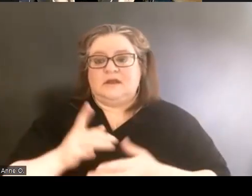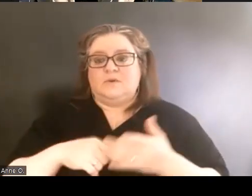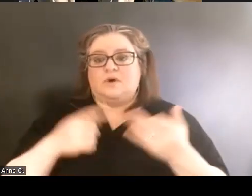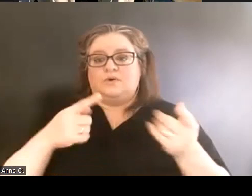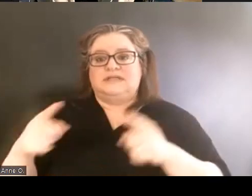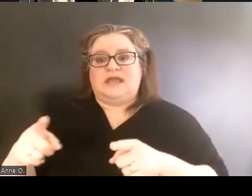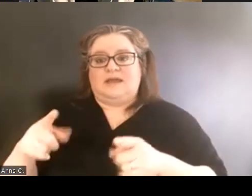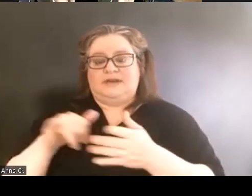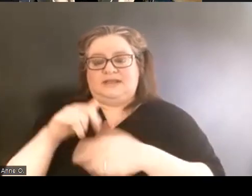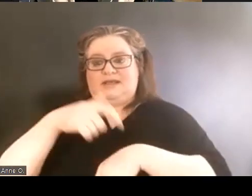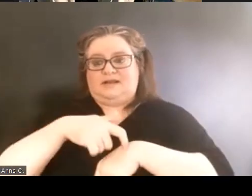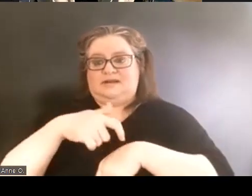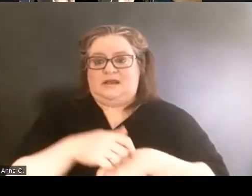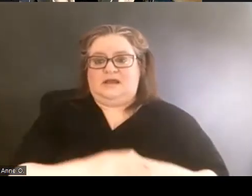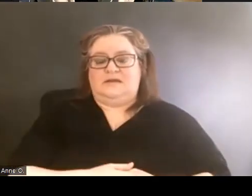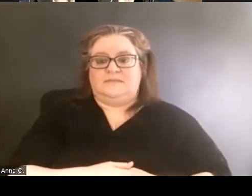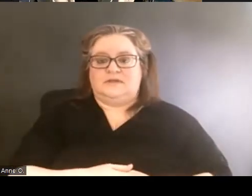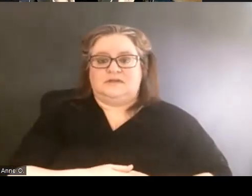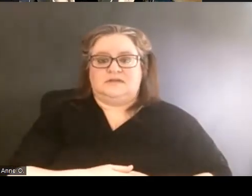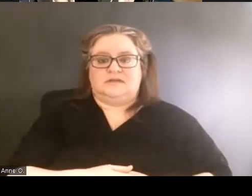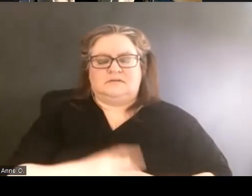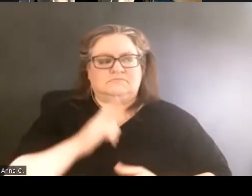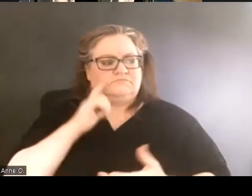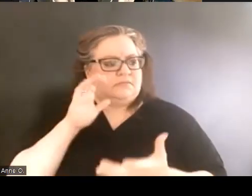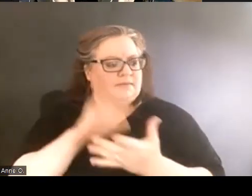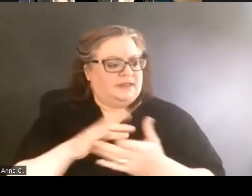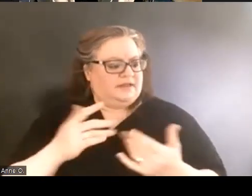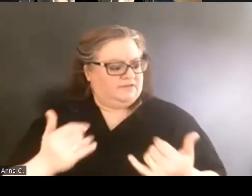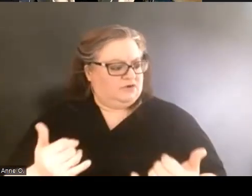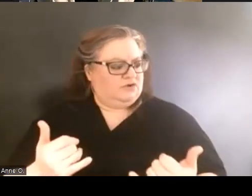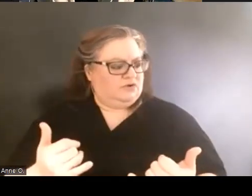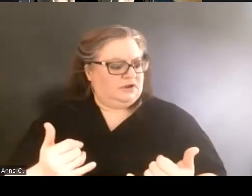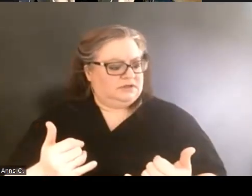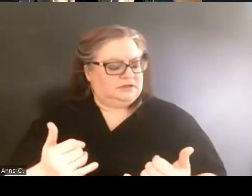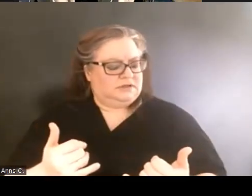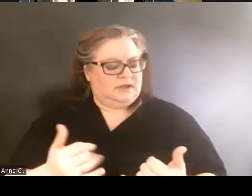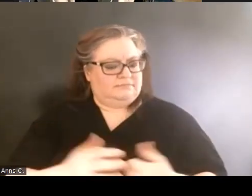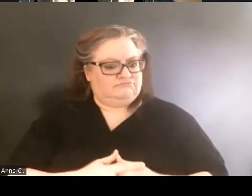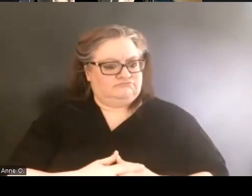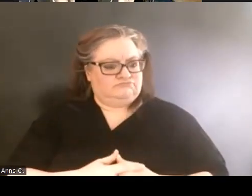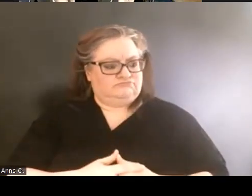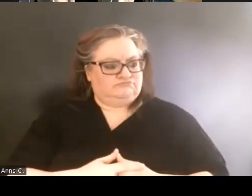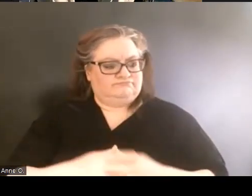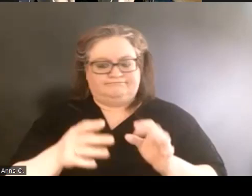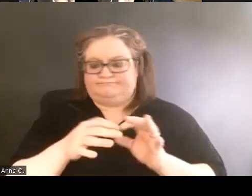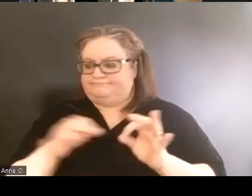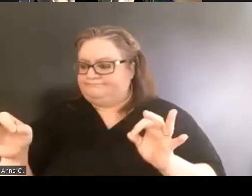I believe the current iteration calls themselves